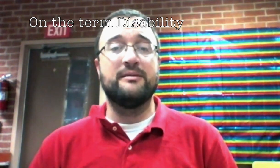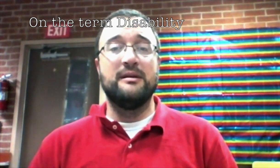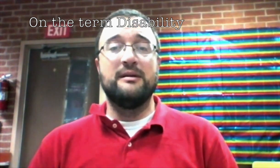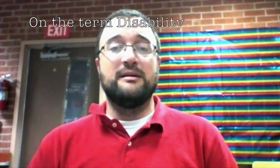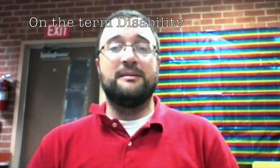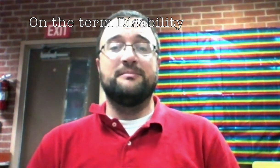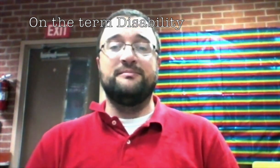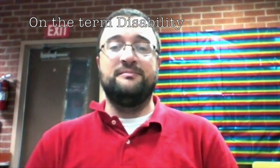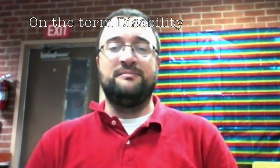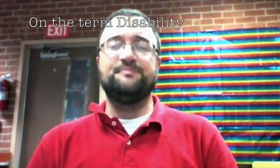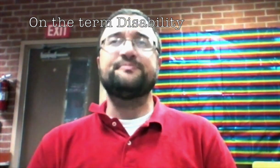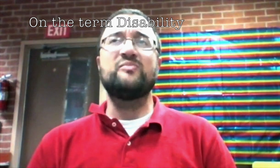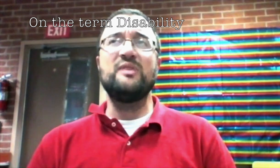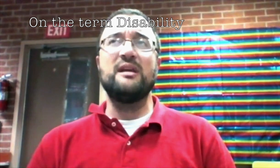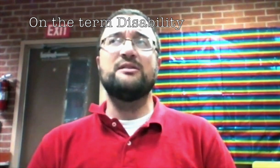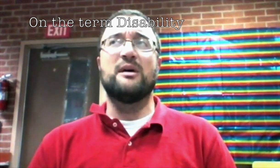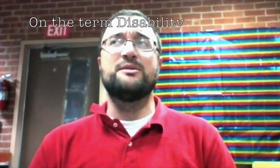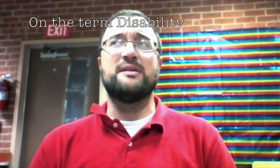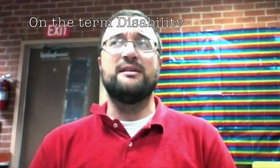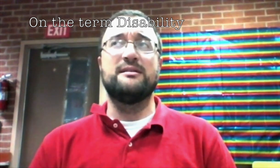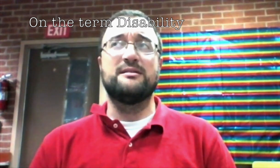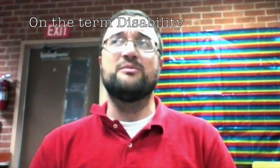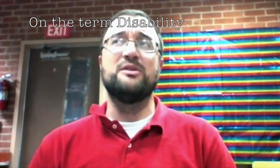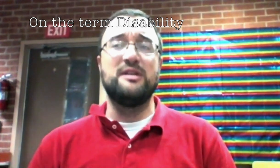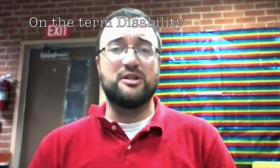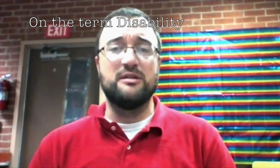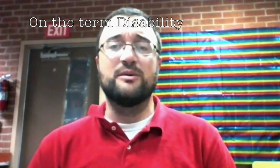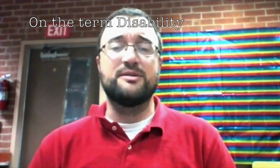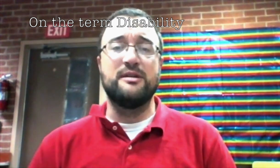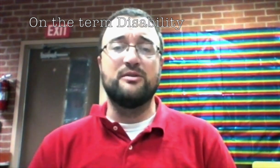So I would say that it's a condition or a syndrome.